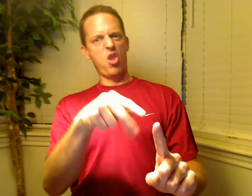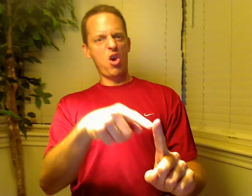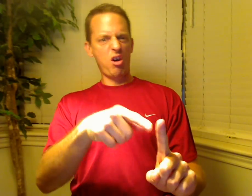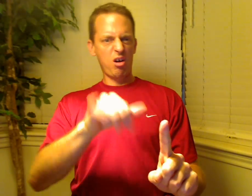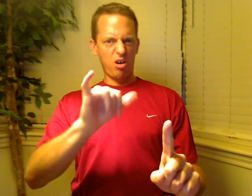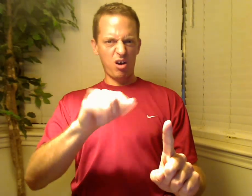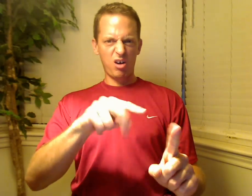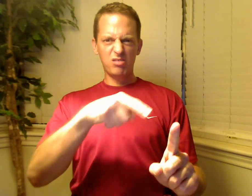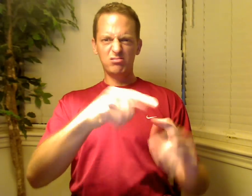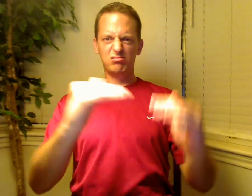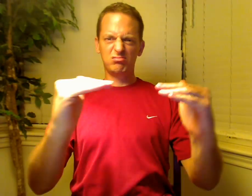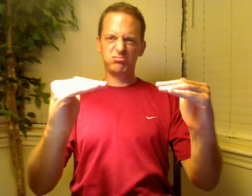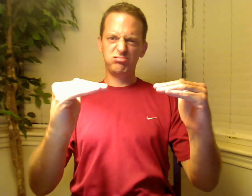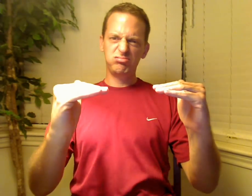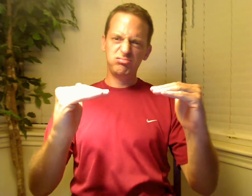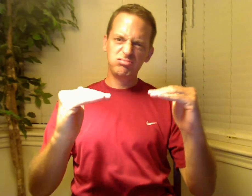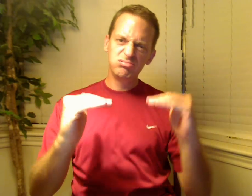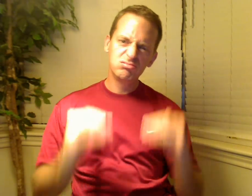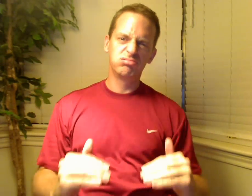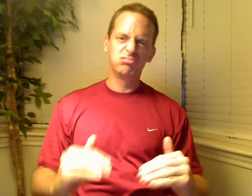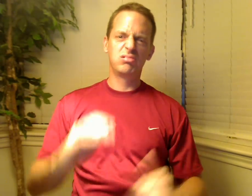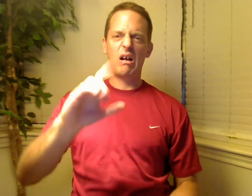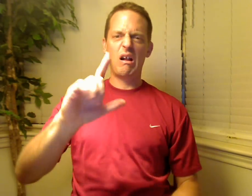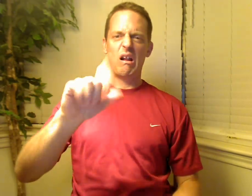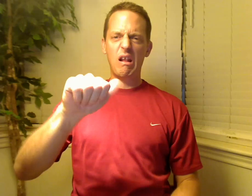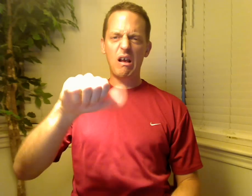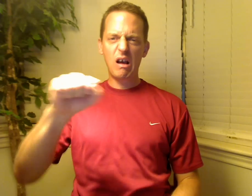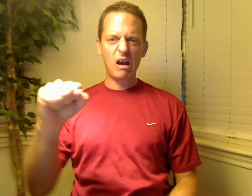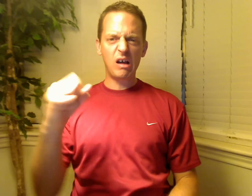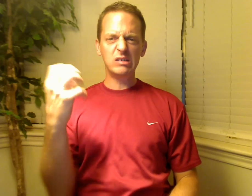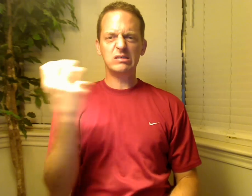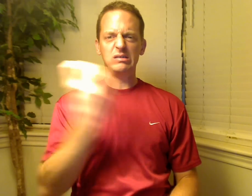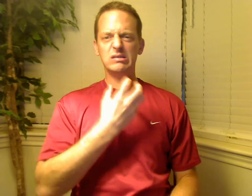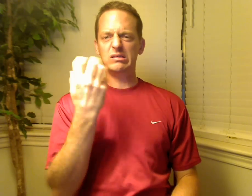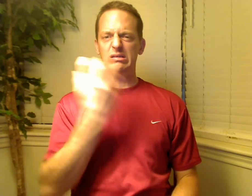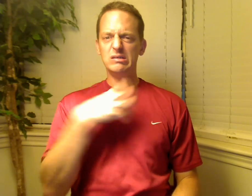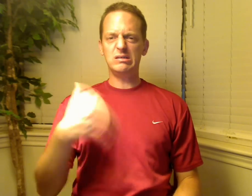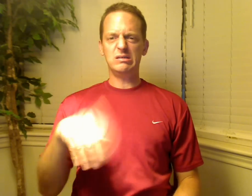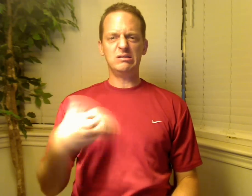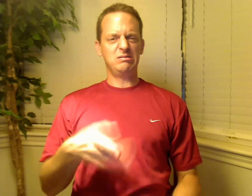In their view of people who can’t hear are very low class or function.